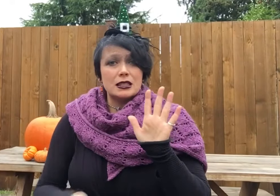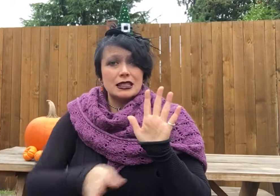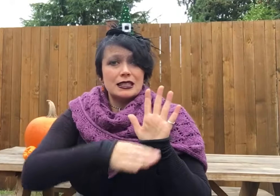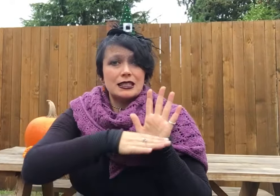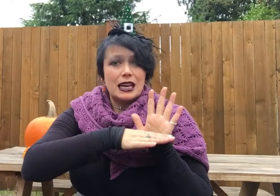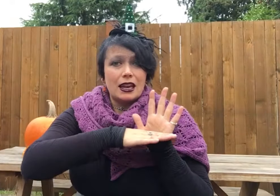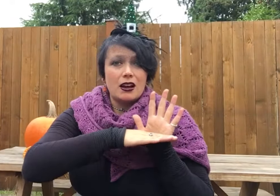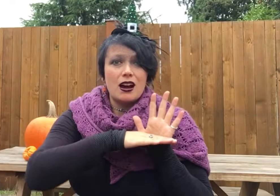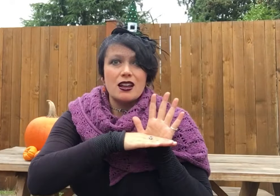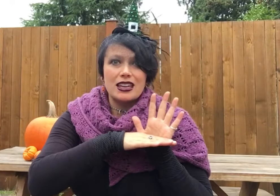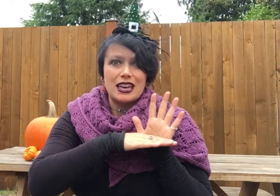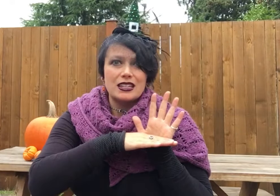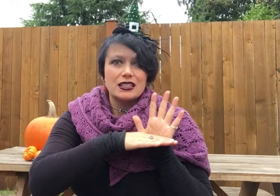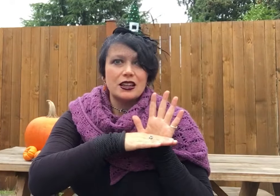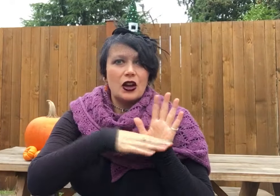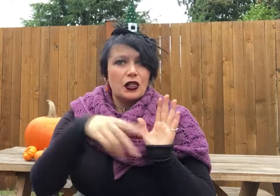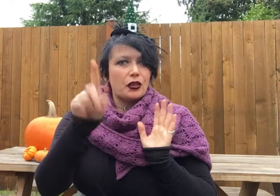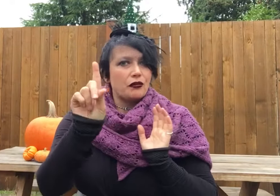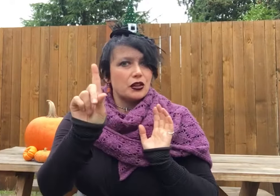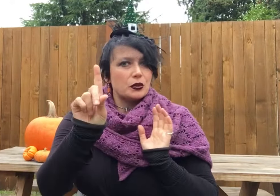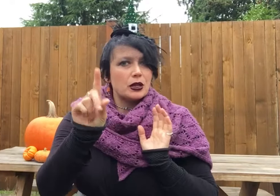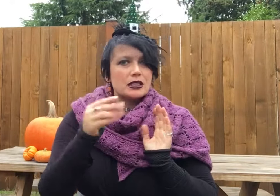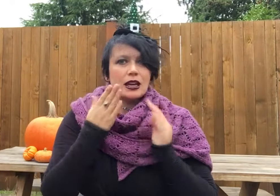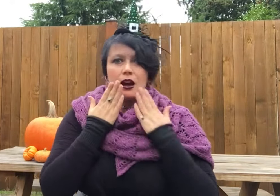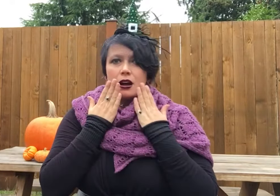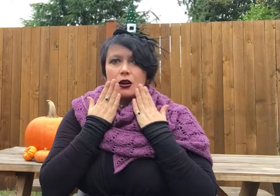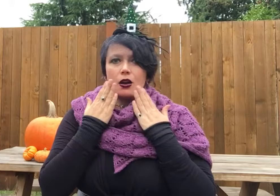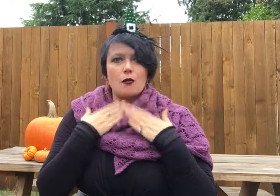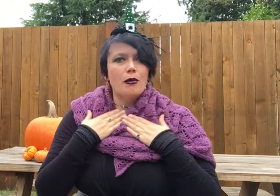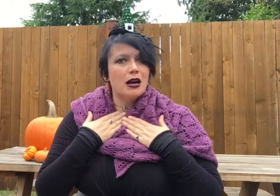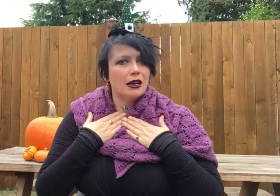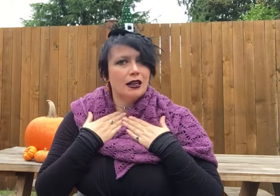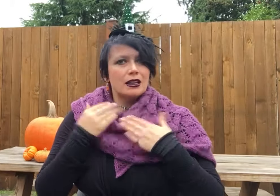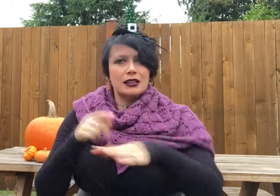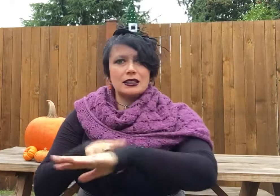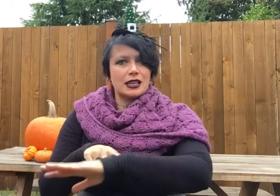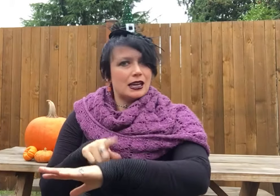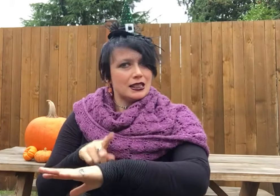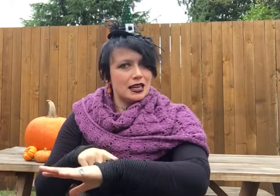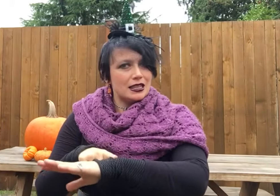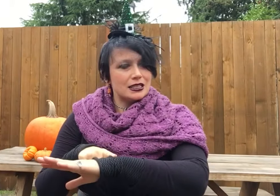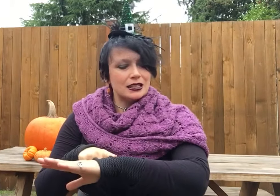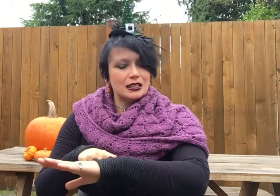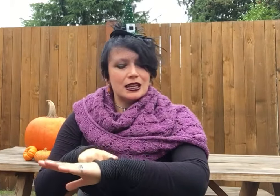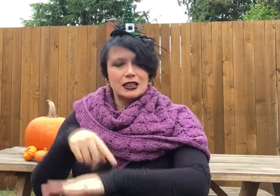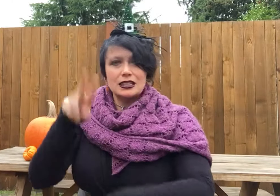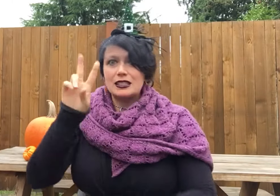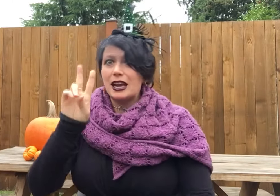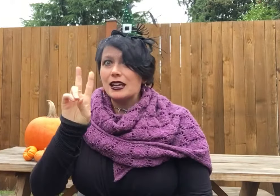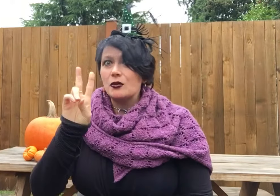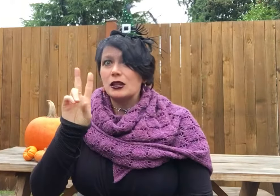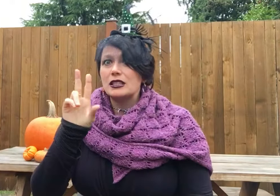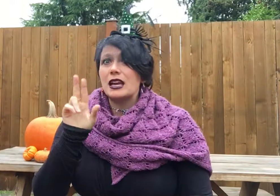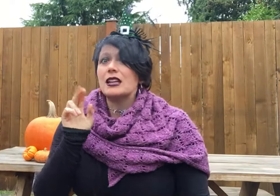Five little pumpkins sitting on a gate. The first one said, "Oh my! It's getting late!"